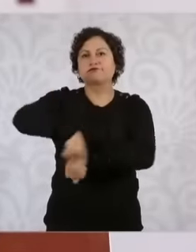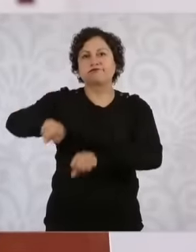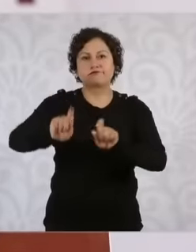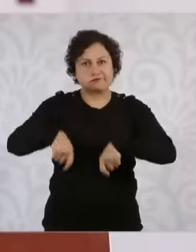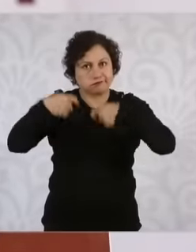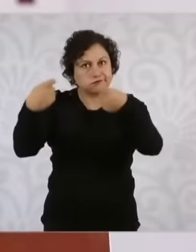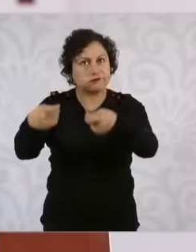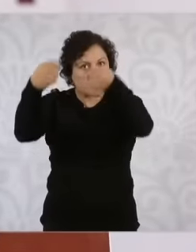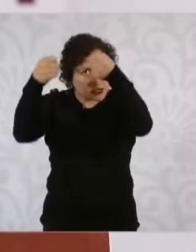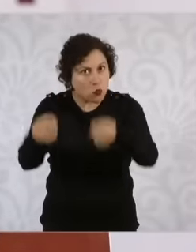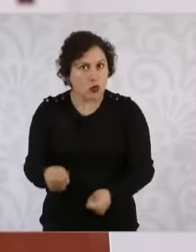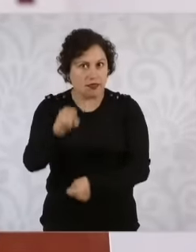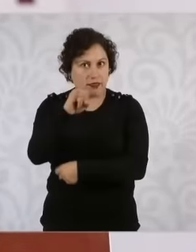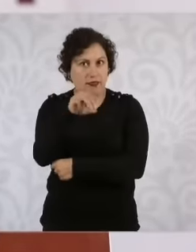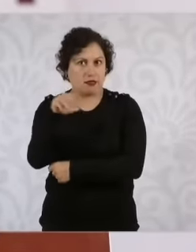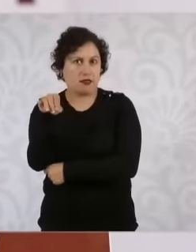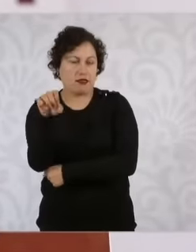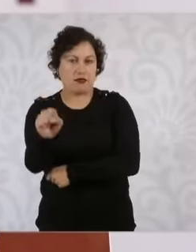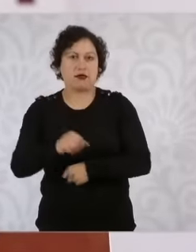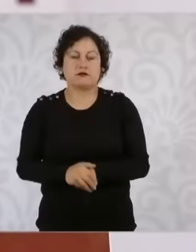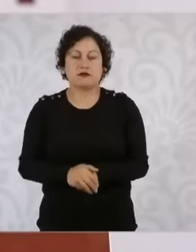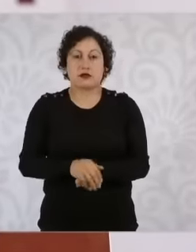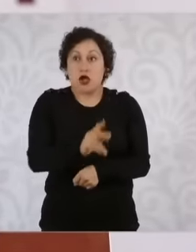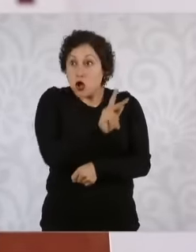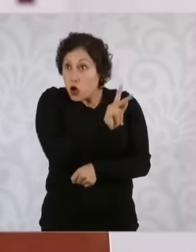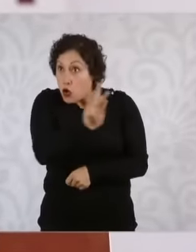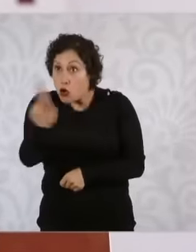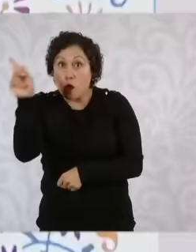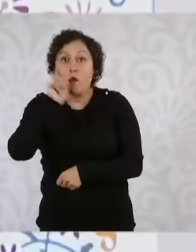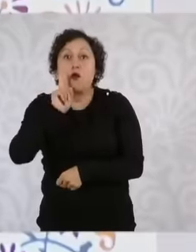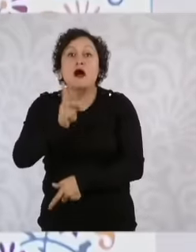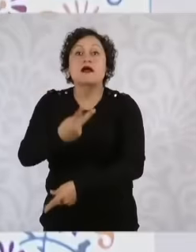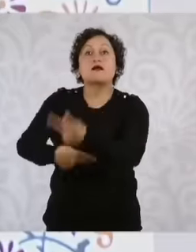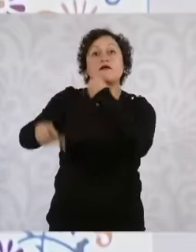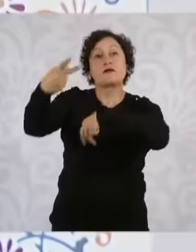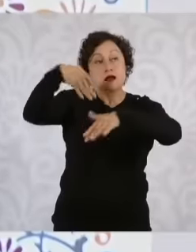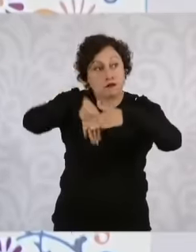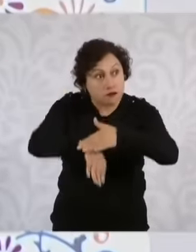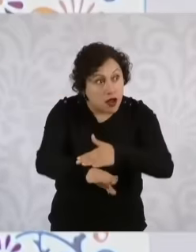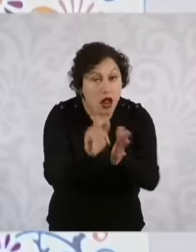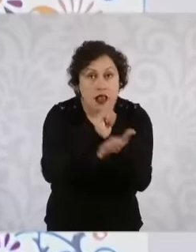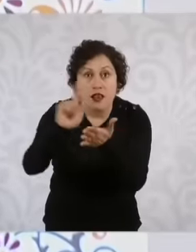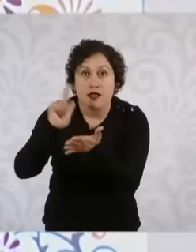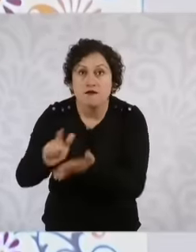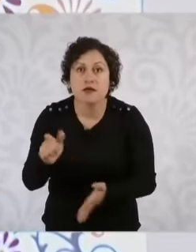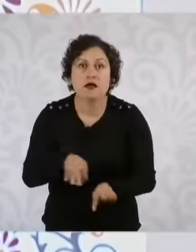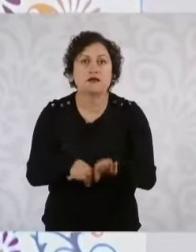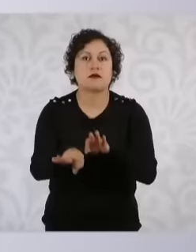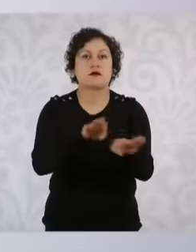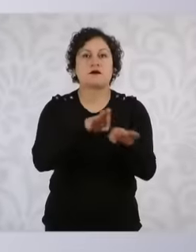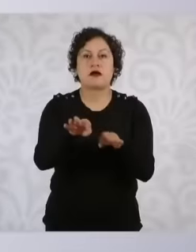domestic workers, also have all our respect, recognition and discrimination,